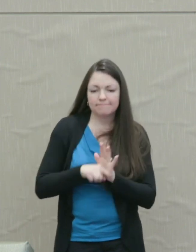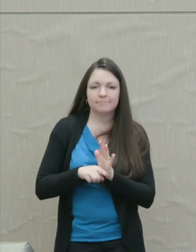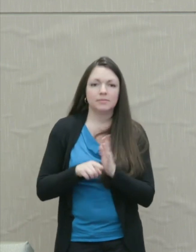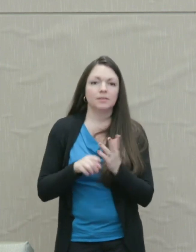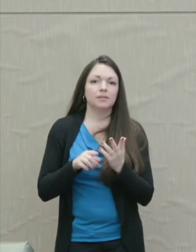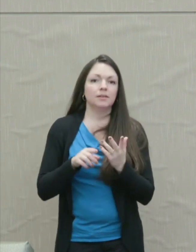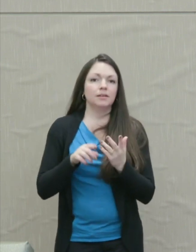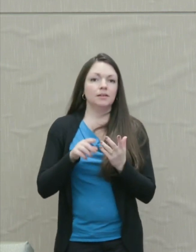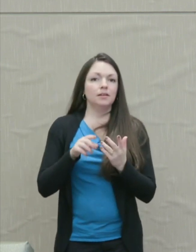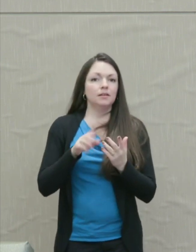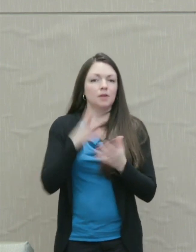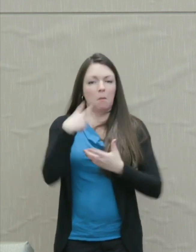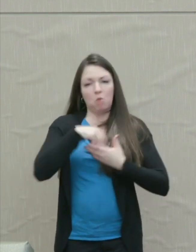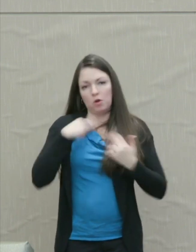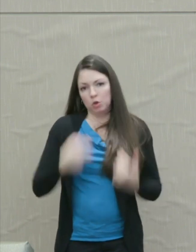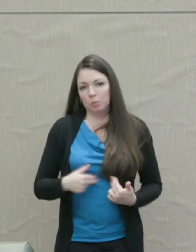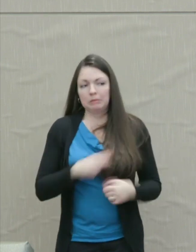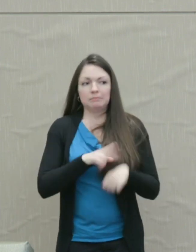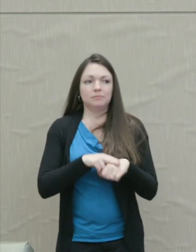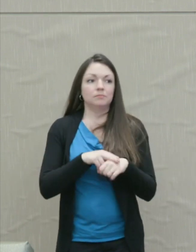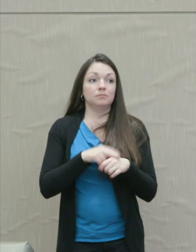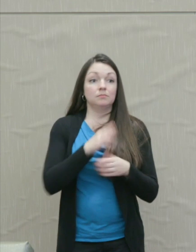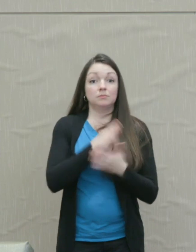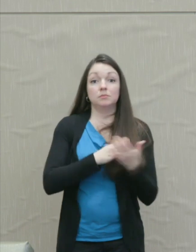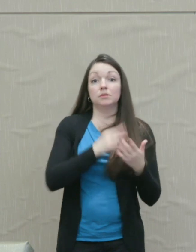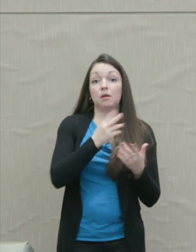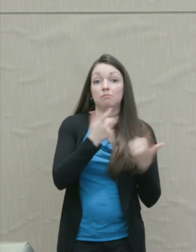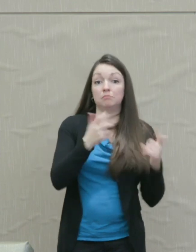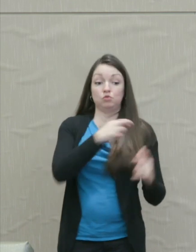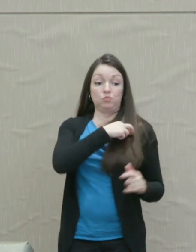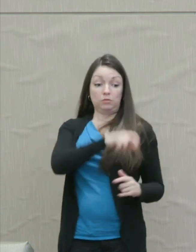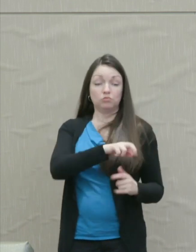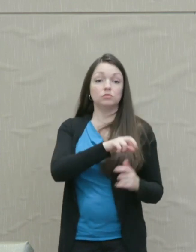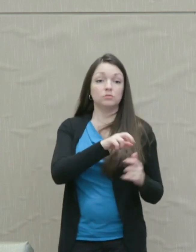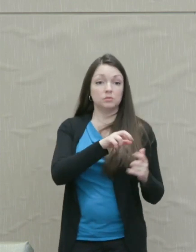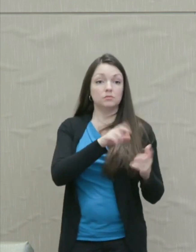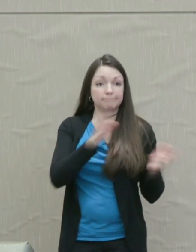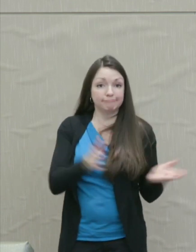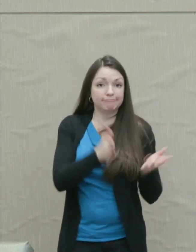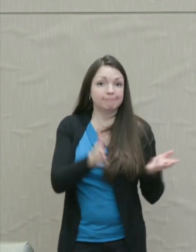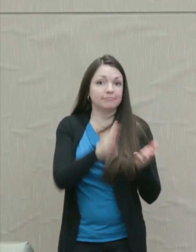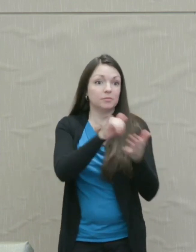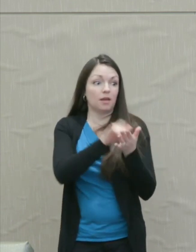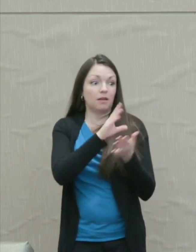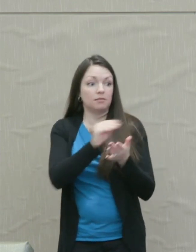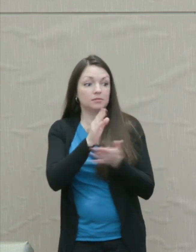some parts of the major religions and by many societal cultures although they have also